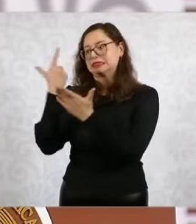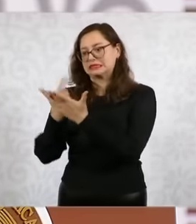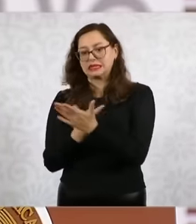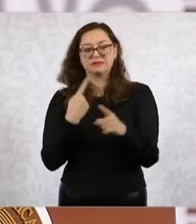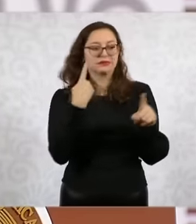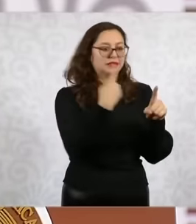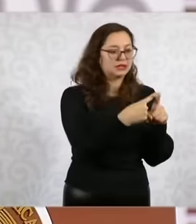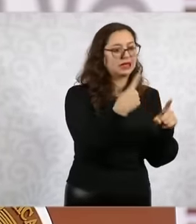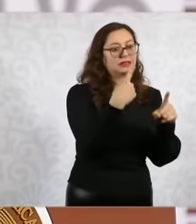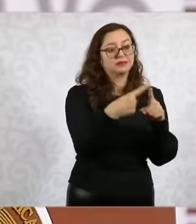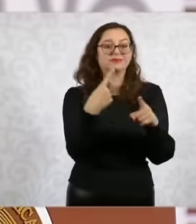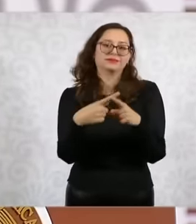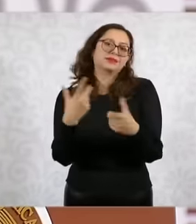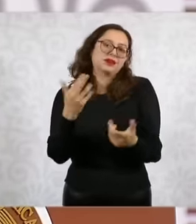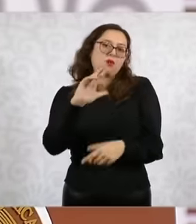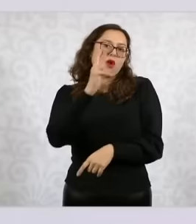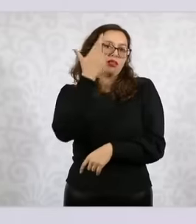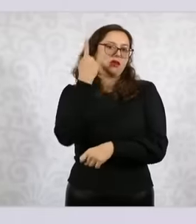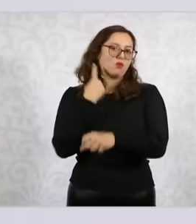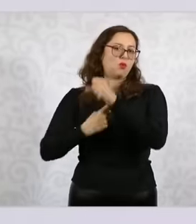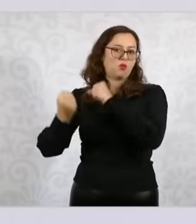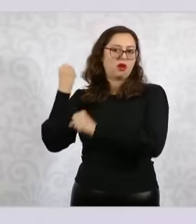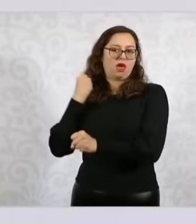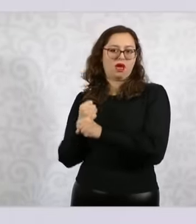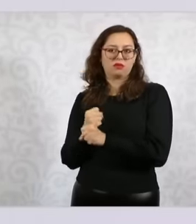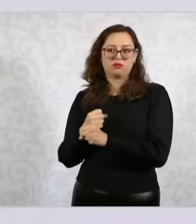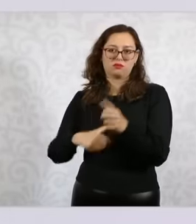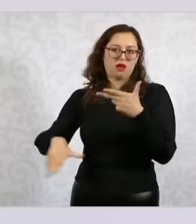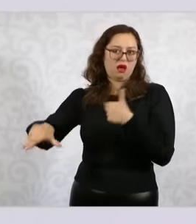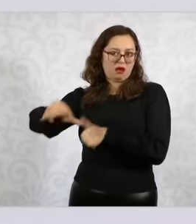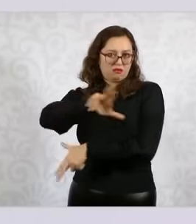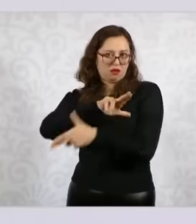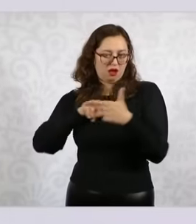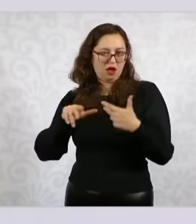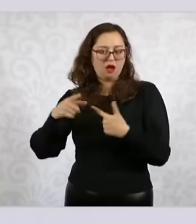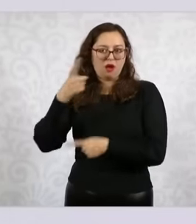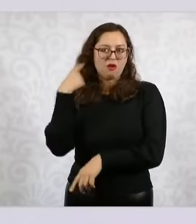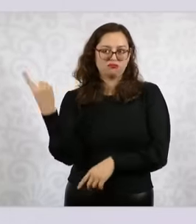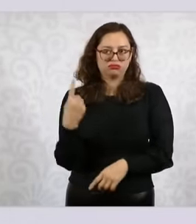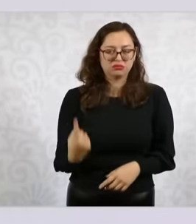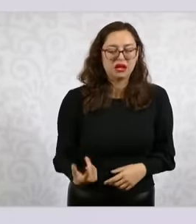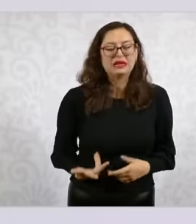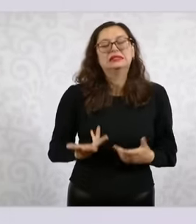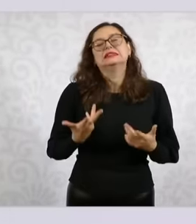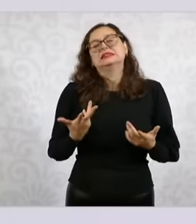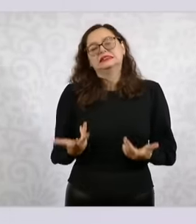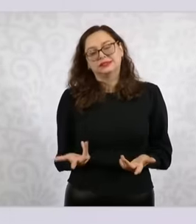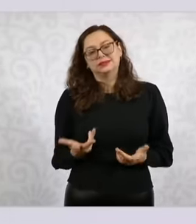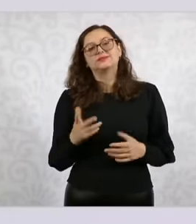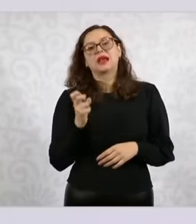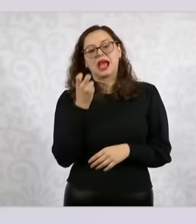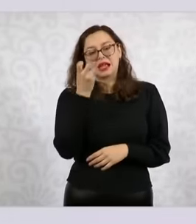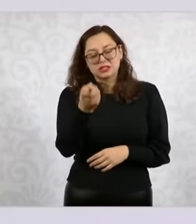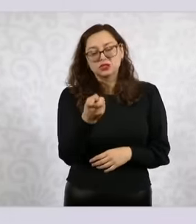because with OTI a census was carried out of the affected people and then begin to give the necessary support